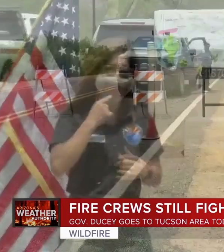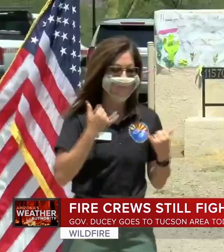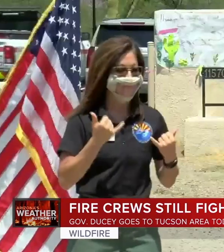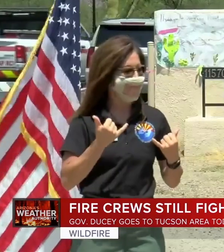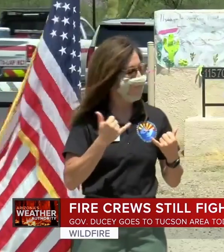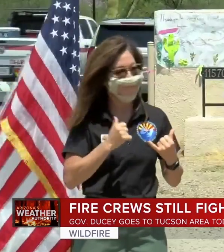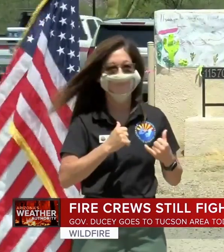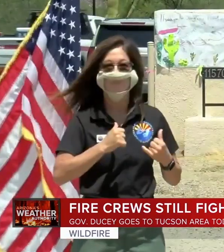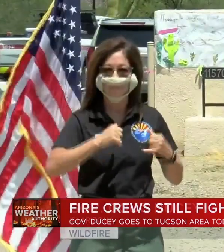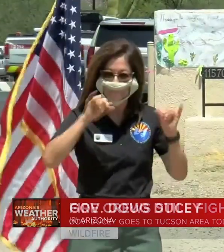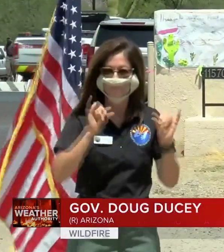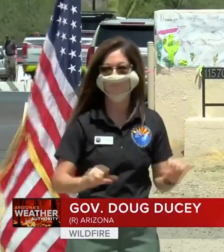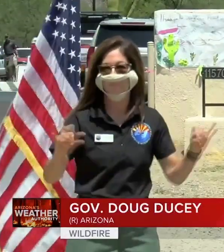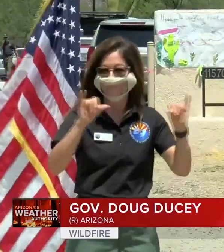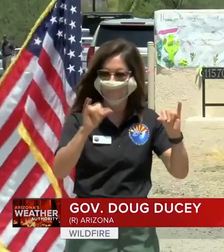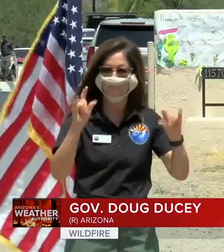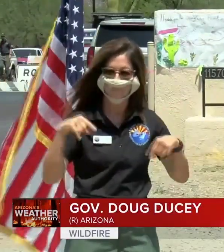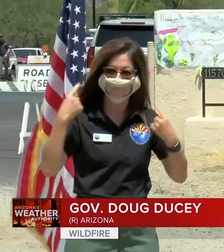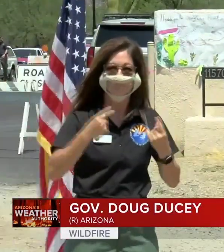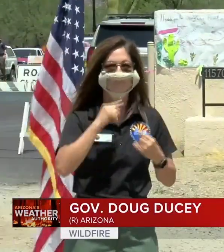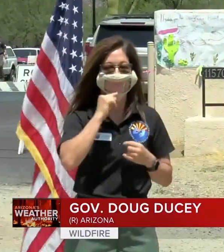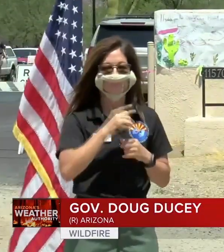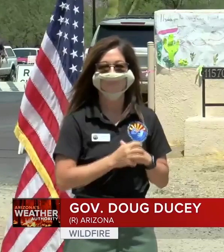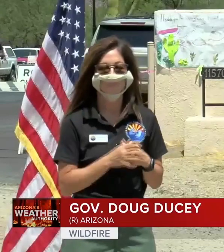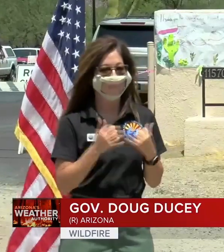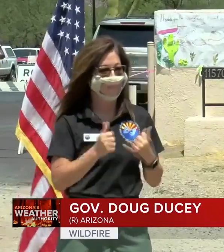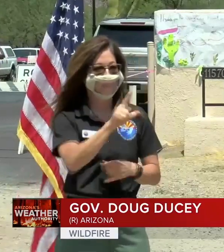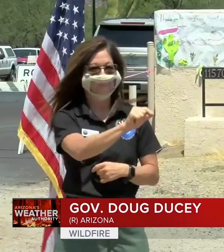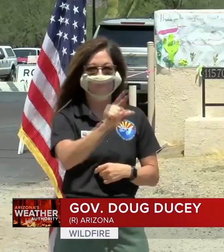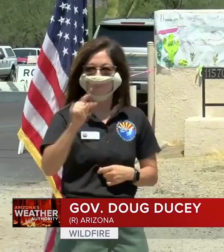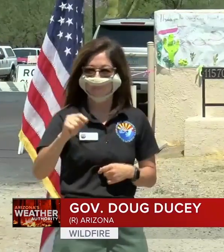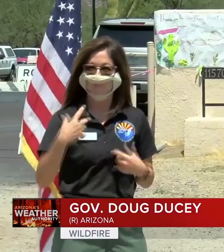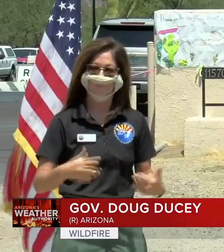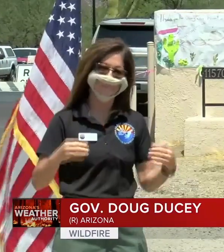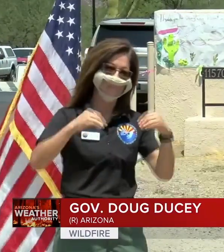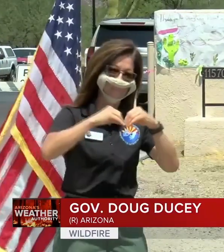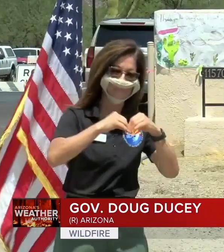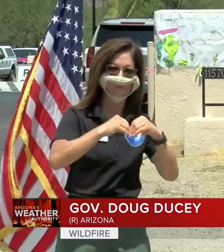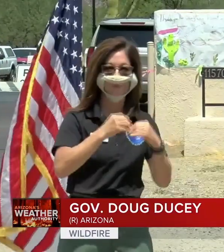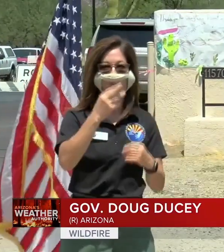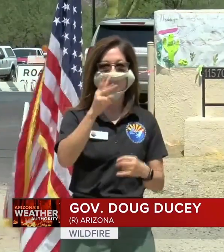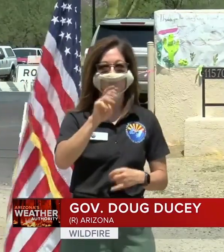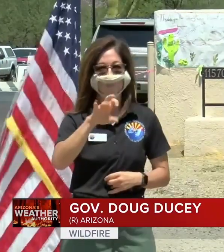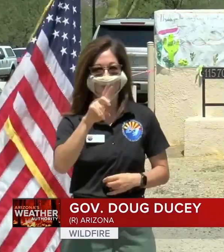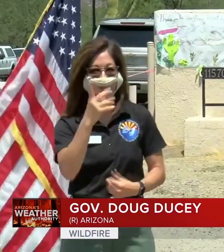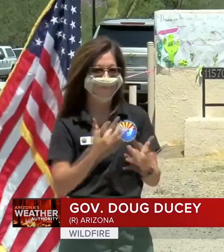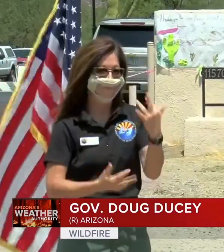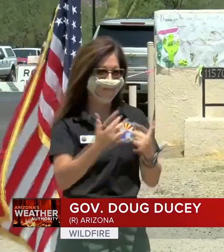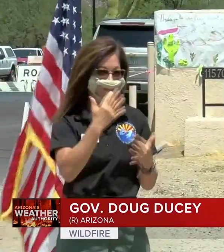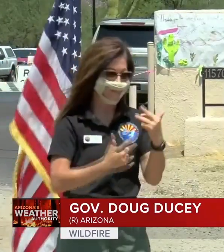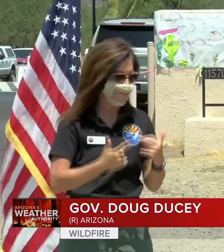2020 HAS BROUGHT HEIGHTENED WILDFIRE ACTIVITY AS WELL AS THE ADDED CHALLENGE OF KEEPING